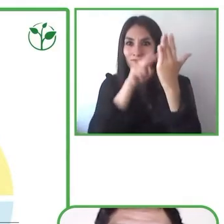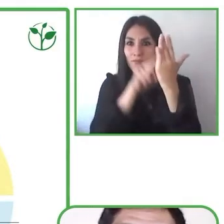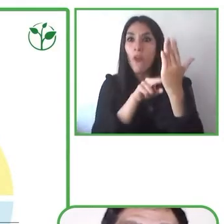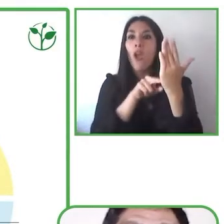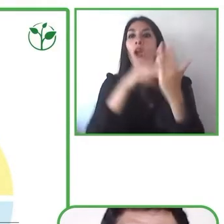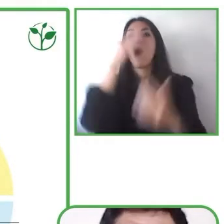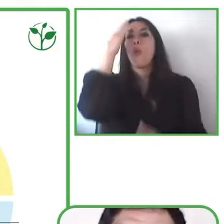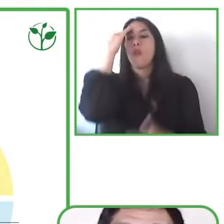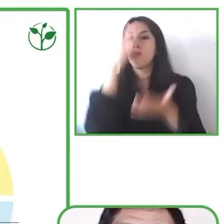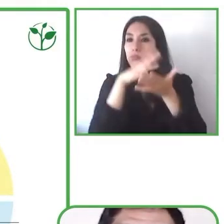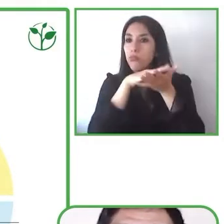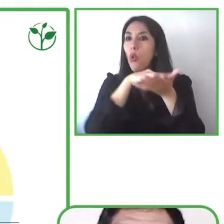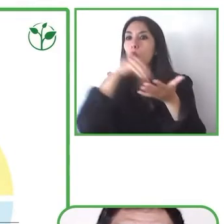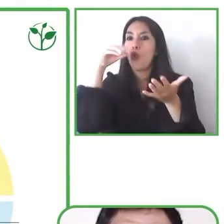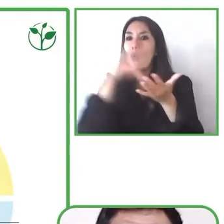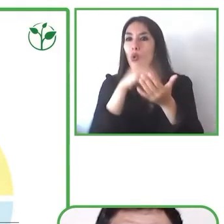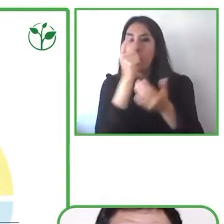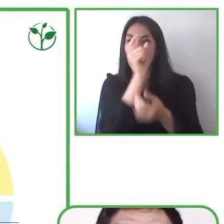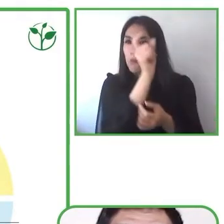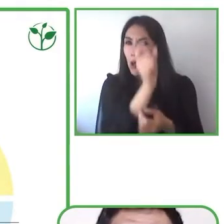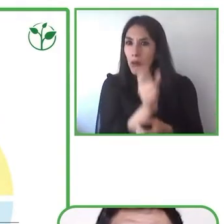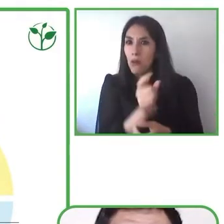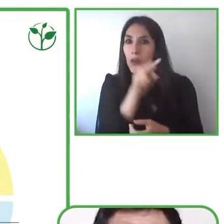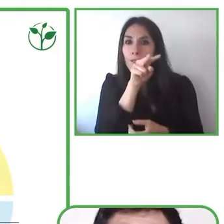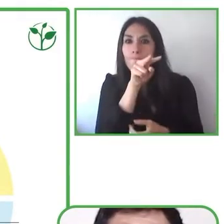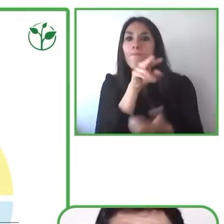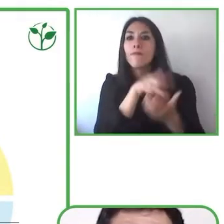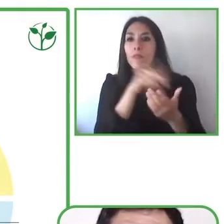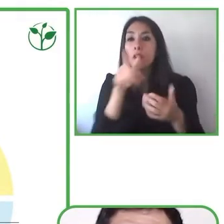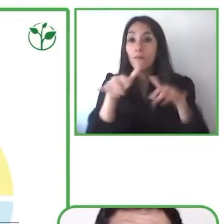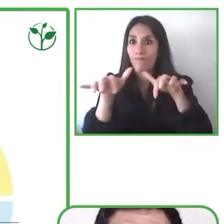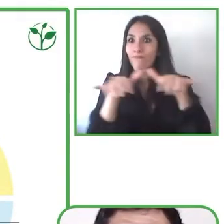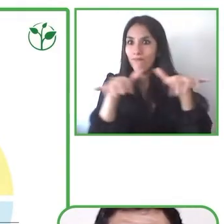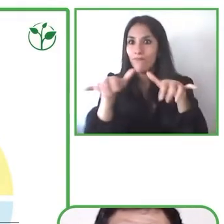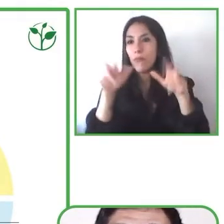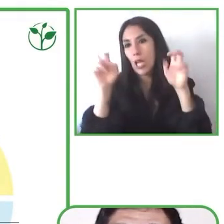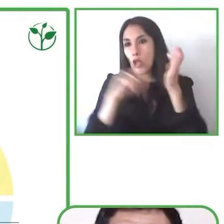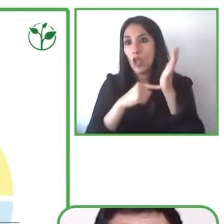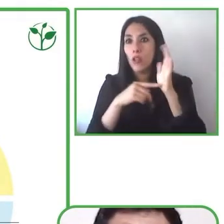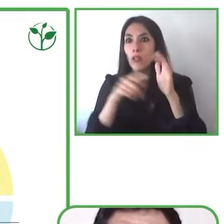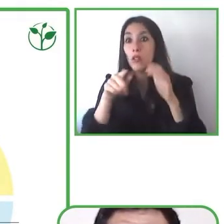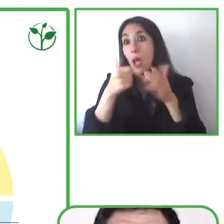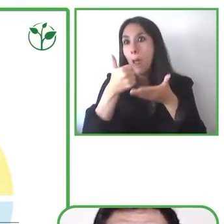and how we can navigate in these devices. We also think that the technological solution is